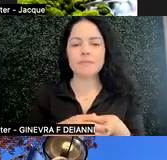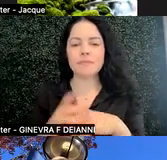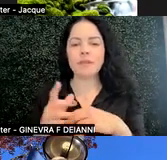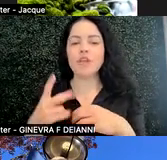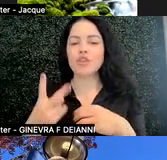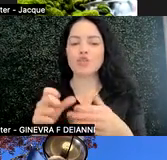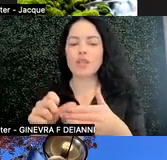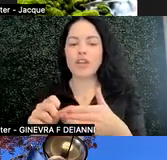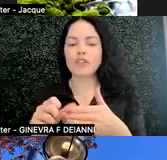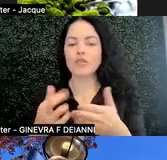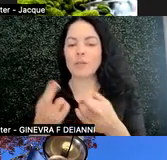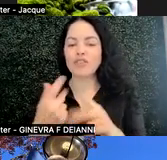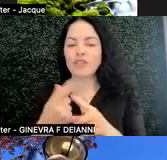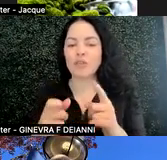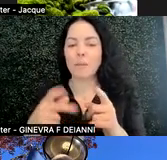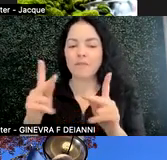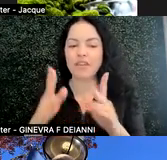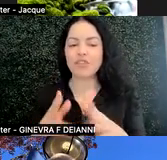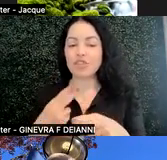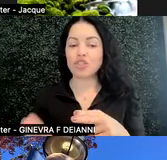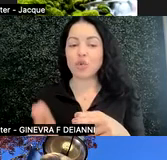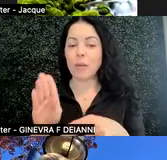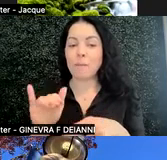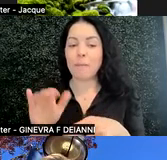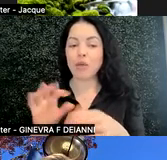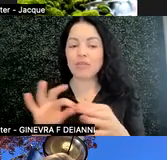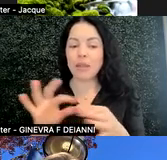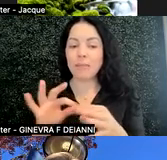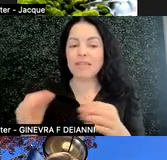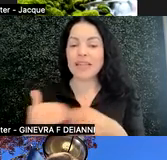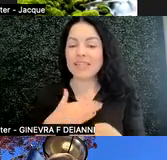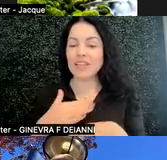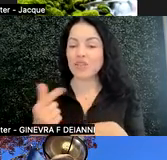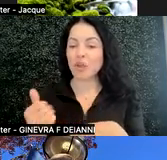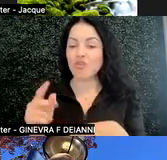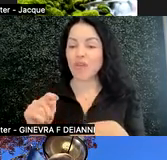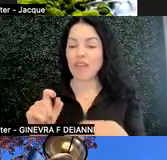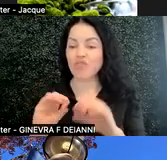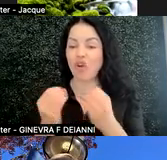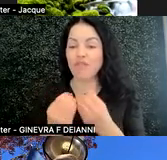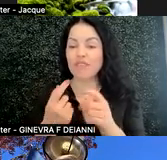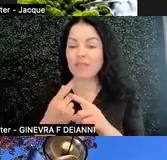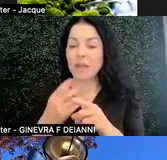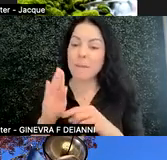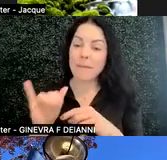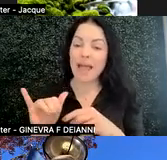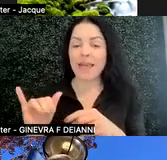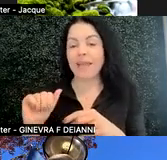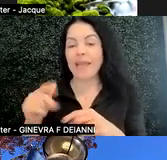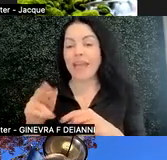a statement of financial need, a short biographical statement to our grant's office by April 15th. This is like a math problem to me, right? I have to circle everything I have to do.